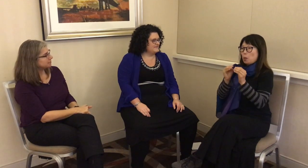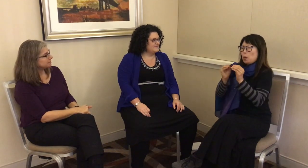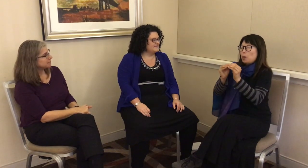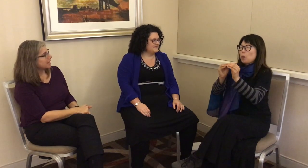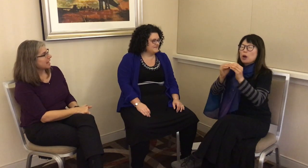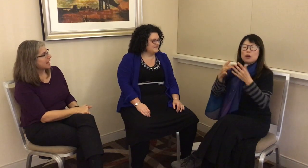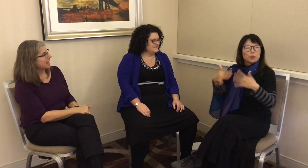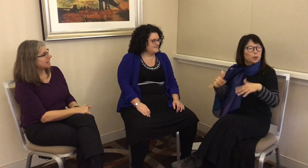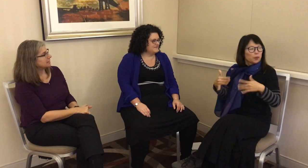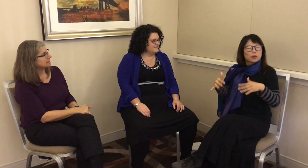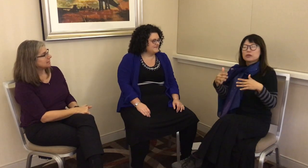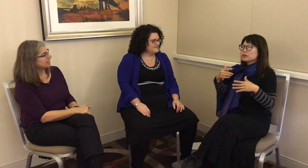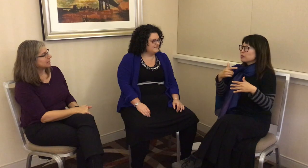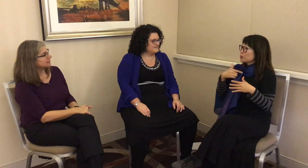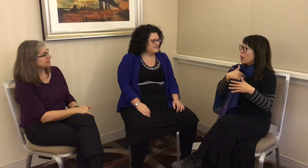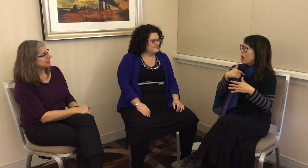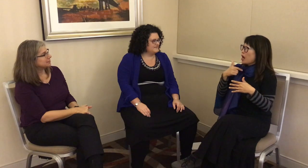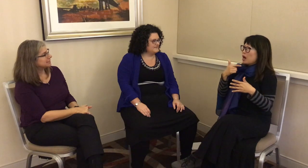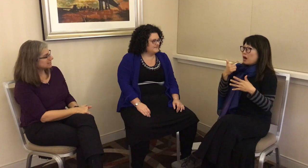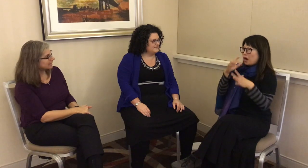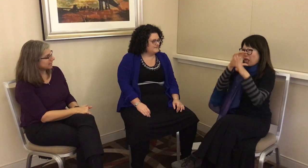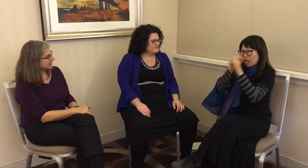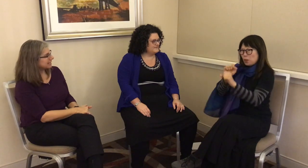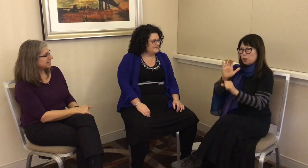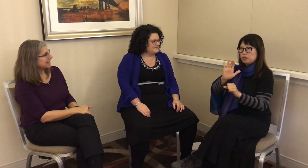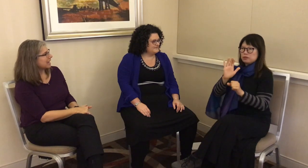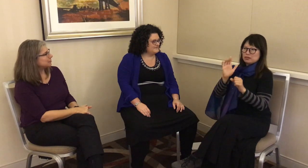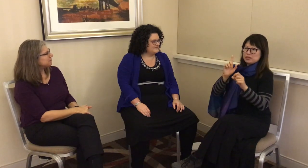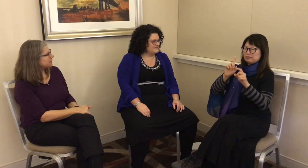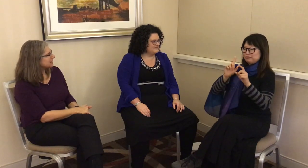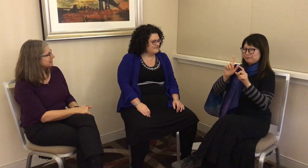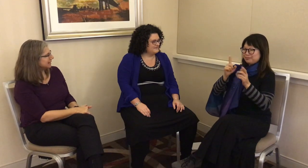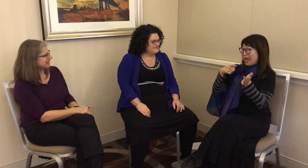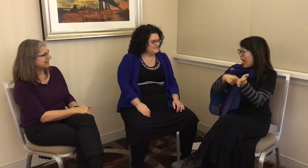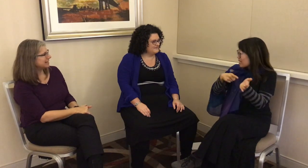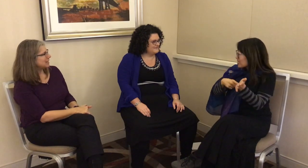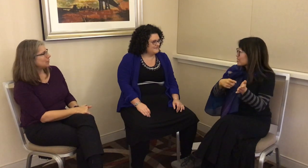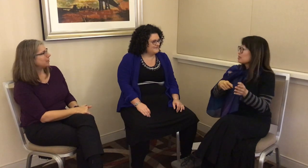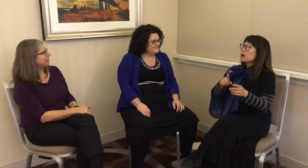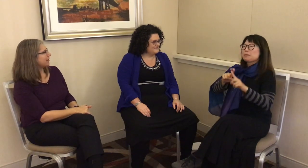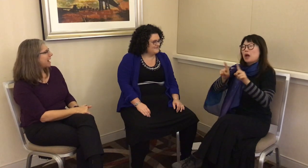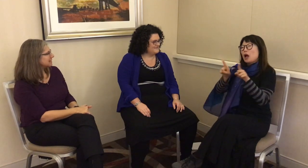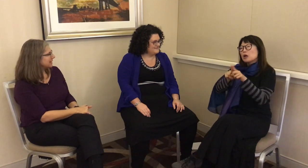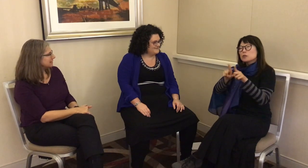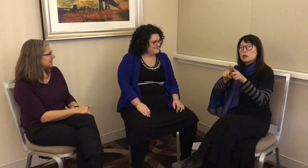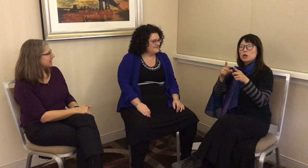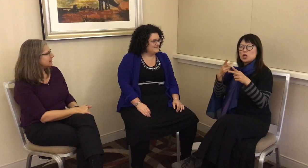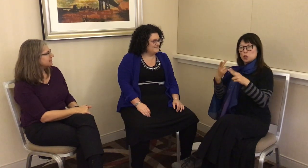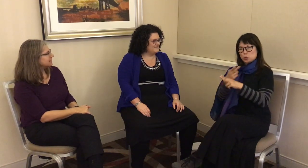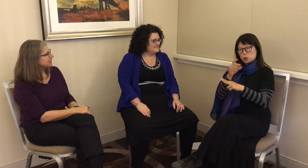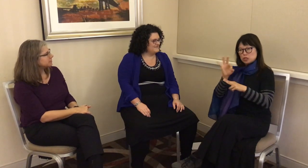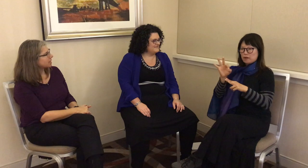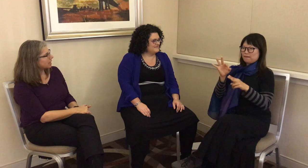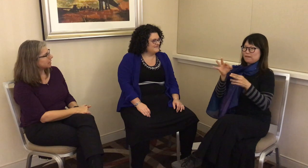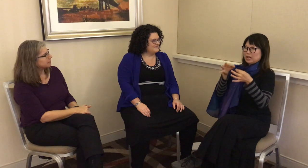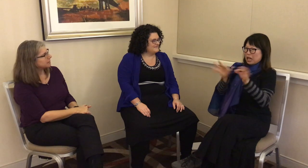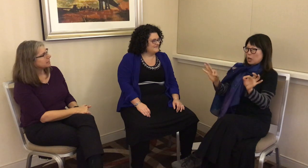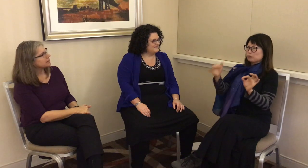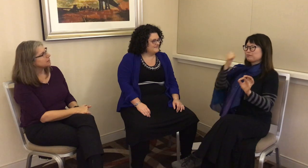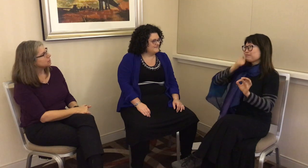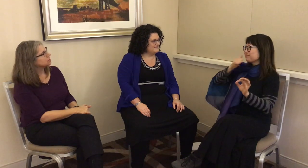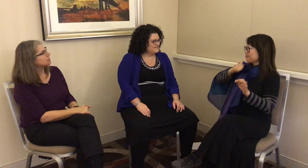and it was exciting. I was fascinated with their accent and, at the same time, the use